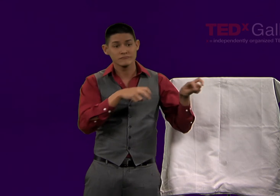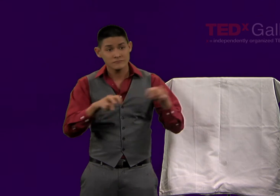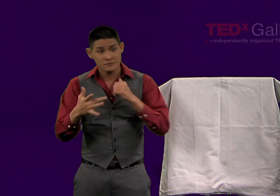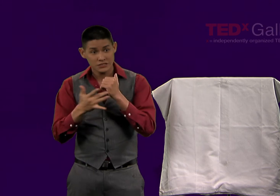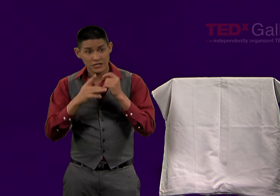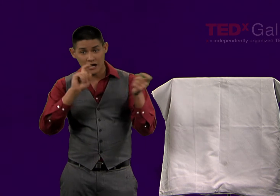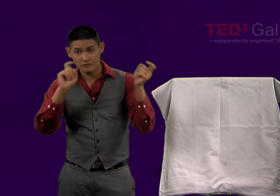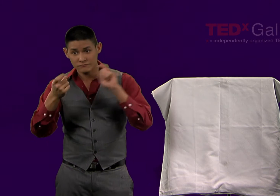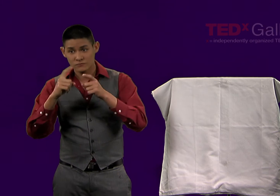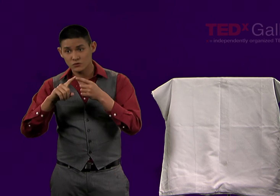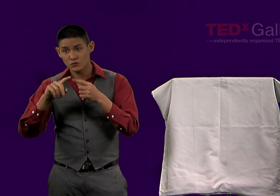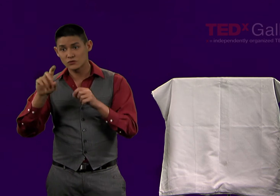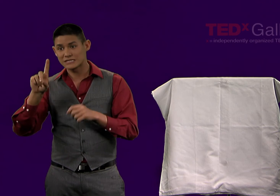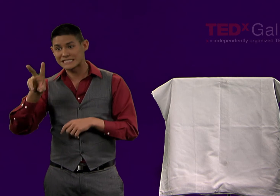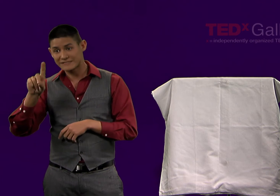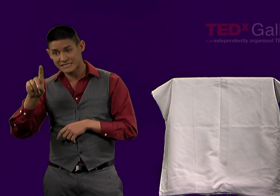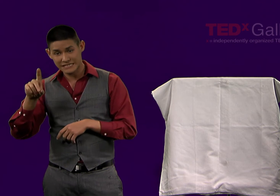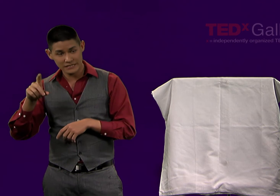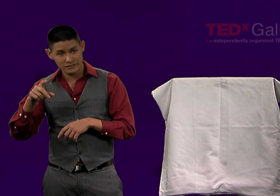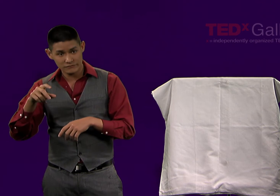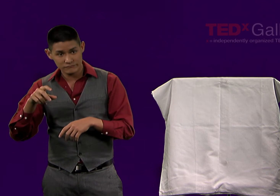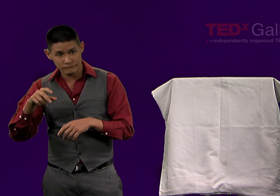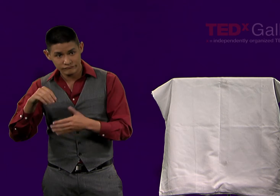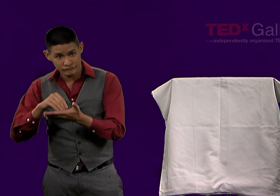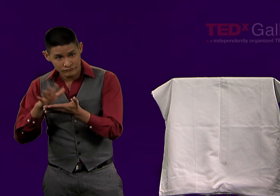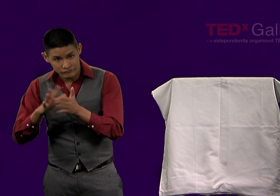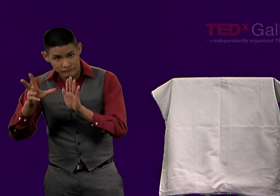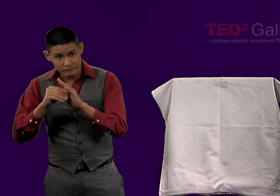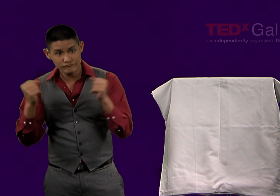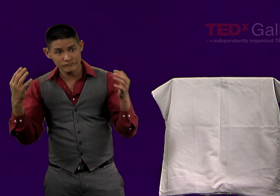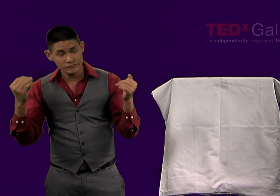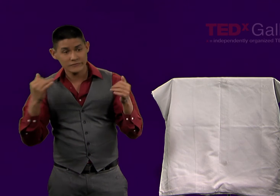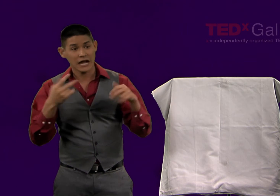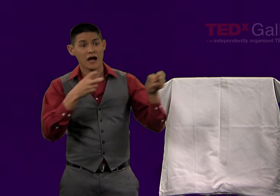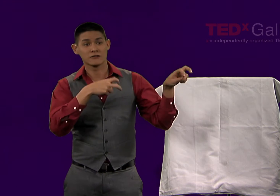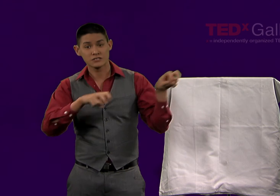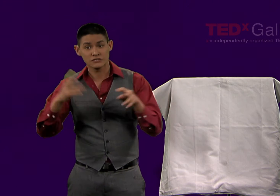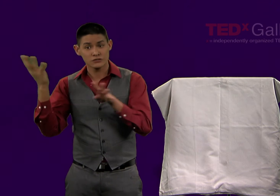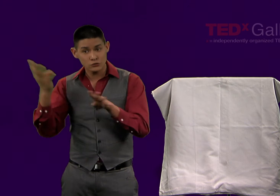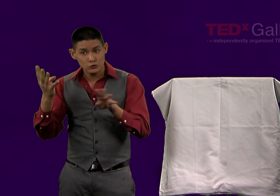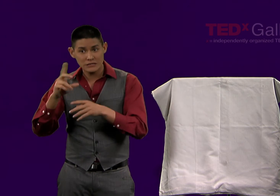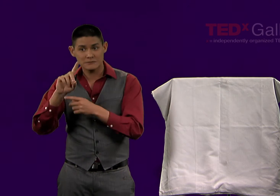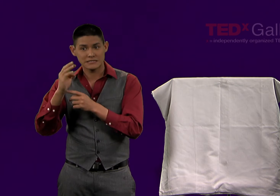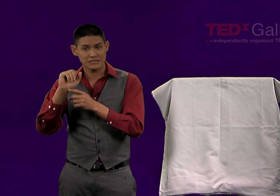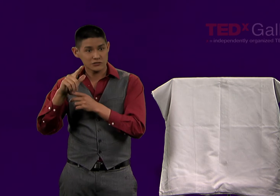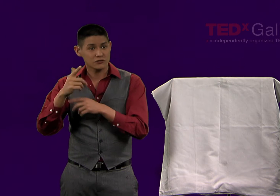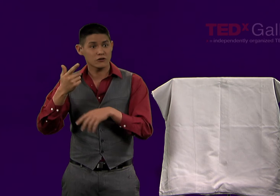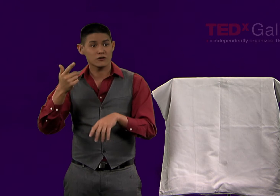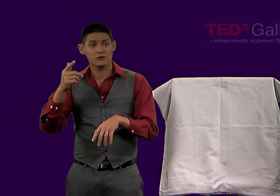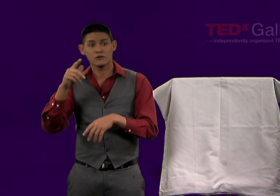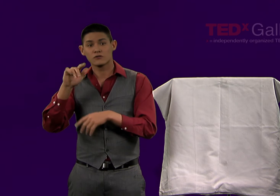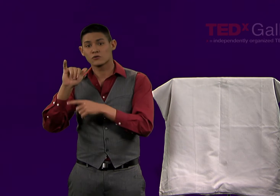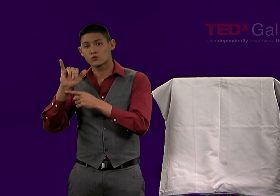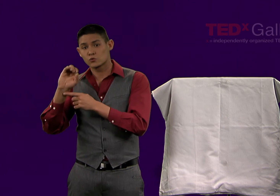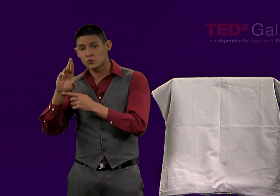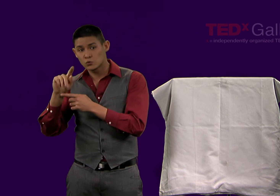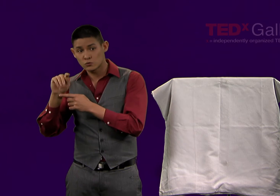and then VHS and then now DVDs. So all of these newer forms are digital in nature